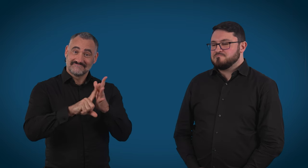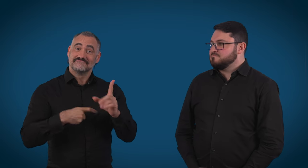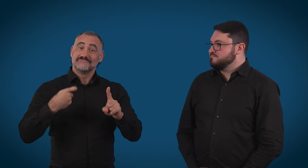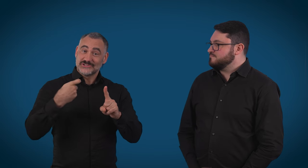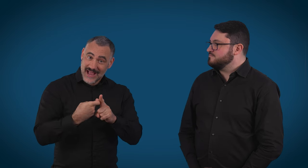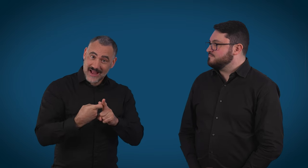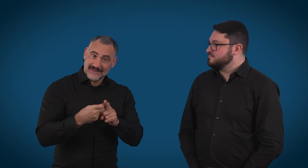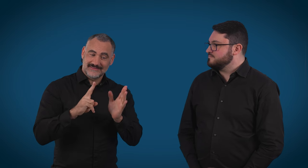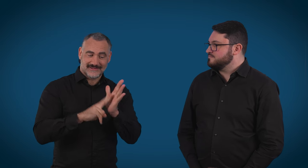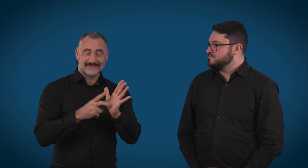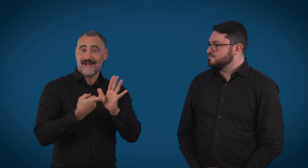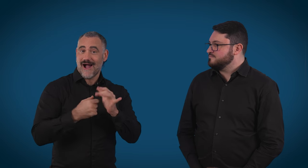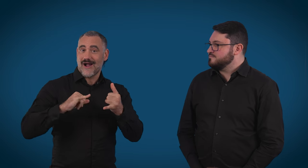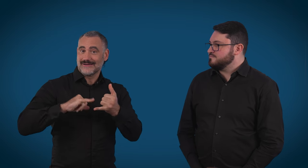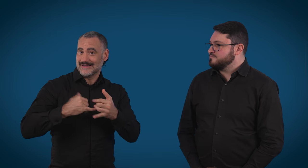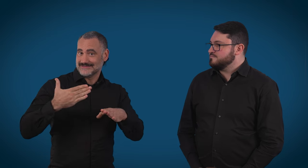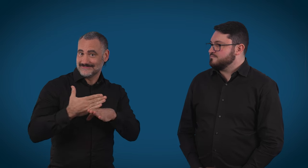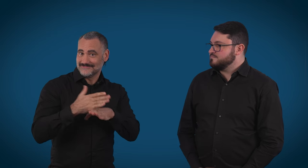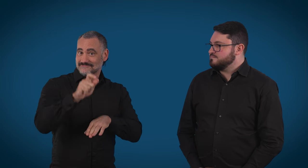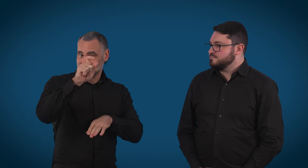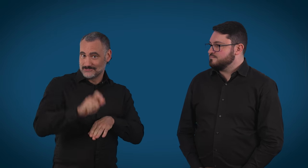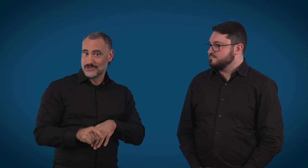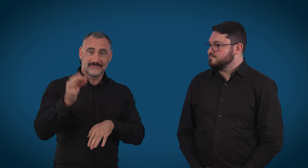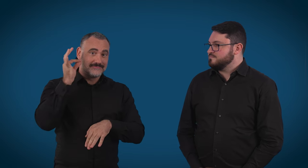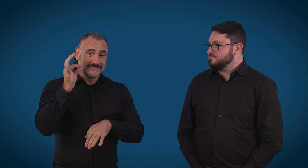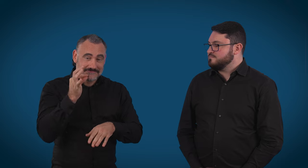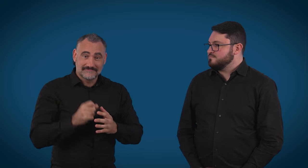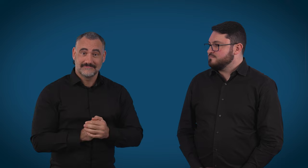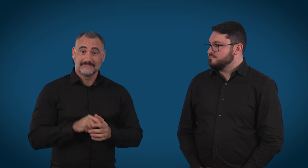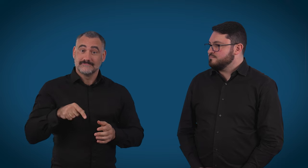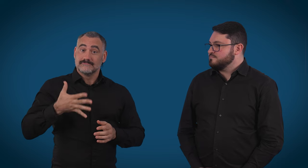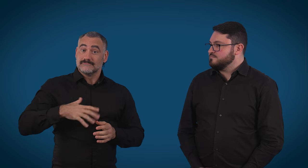That was Jack. He's a relay officer for the National Relay Service. So, there you go. If you want to check